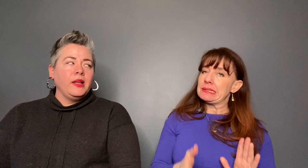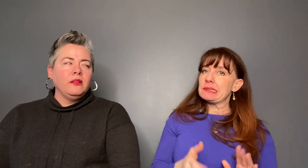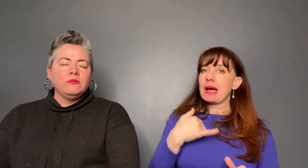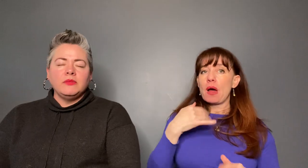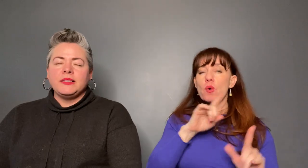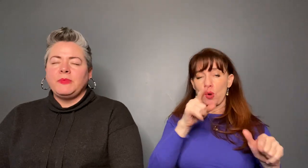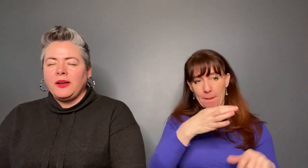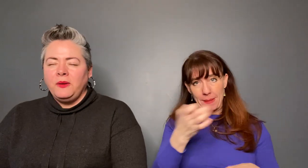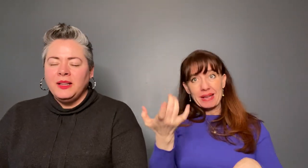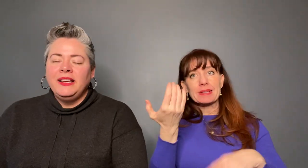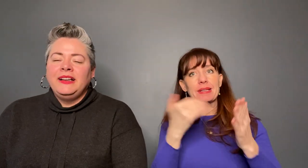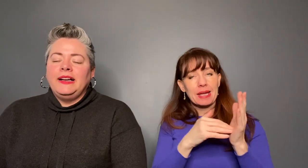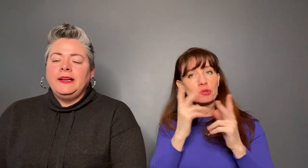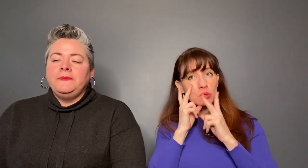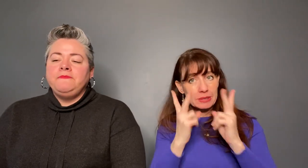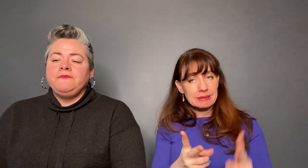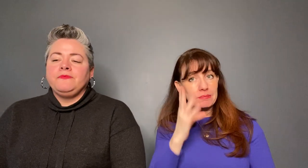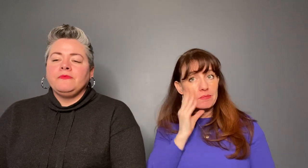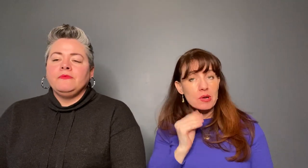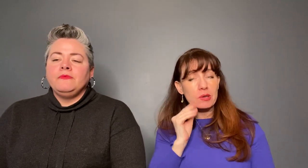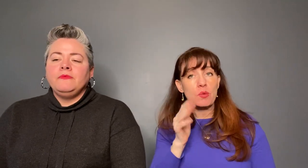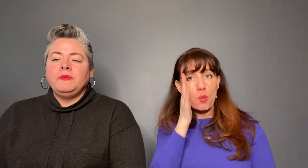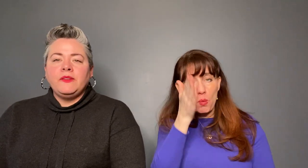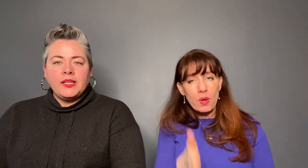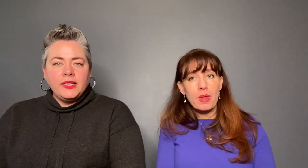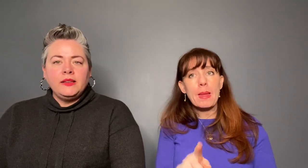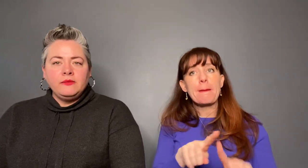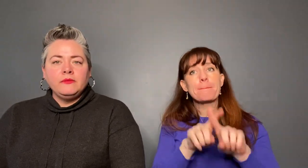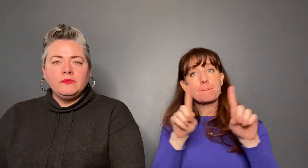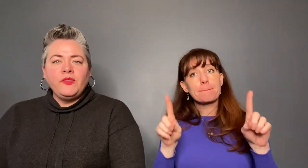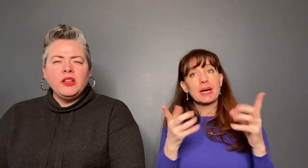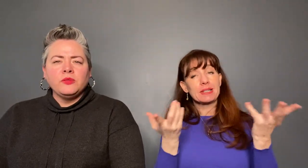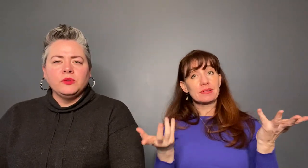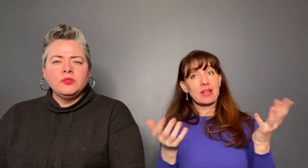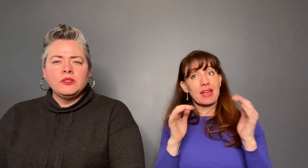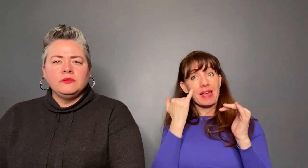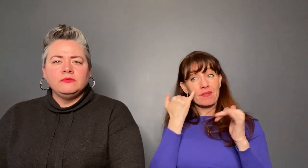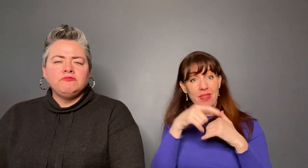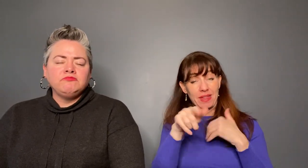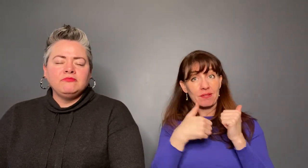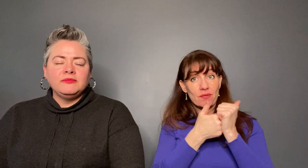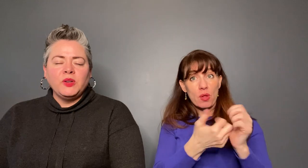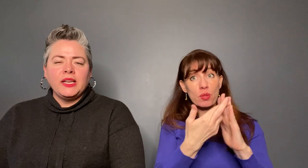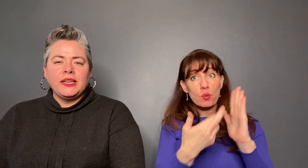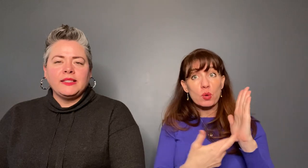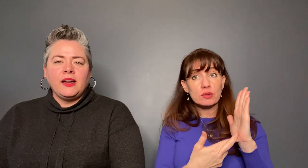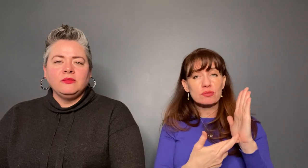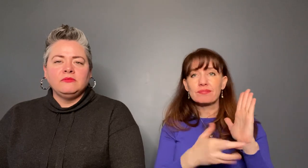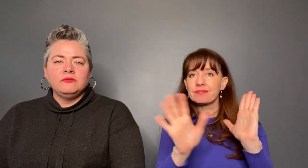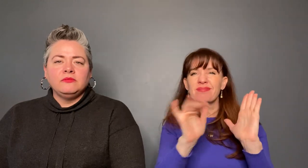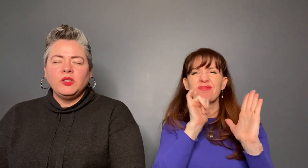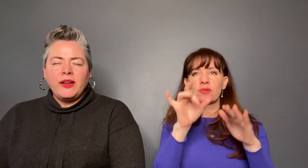that's my goal, but follow the rules, don't get kicked out don't have